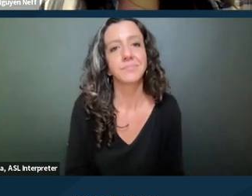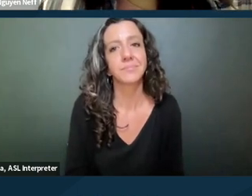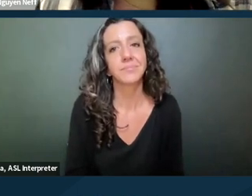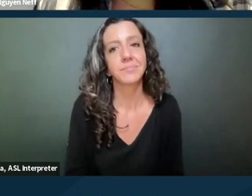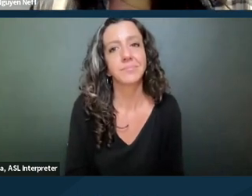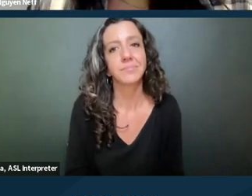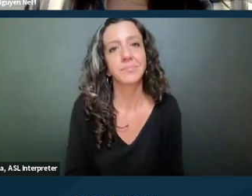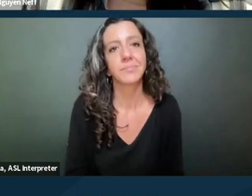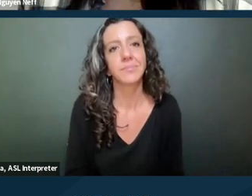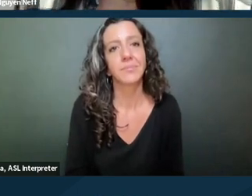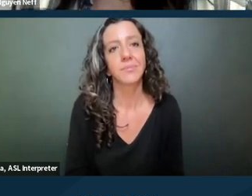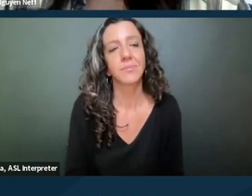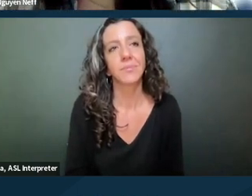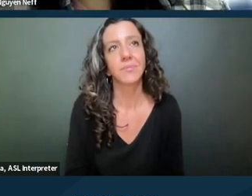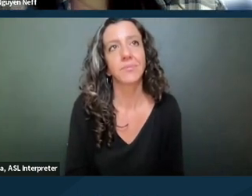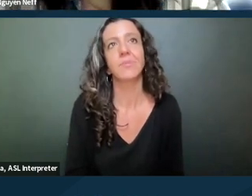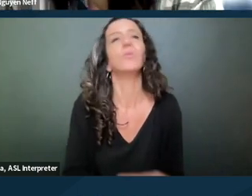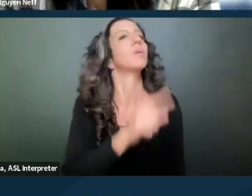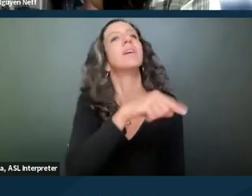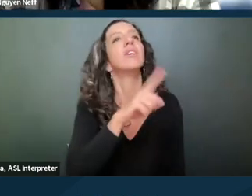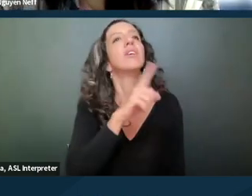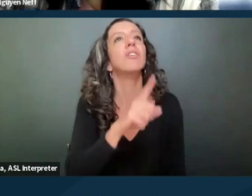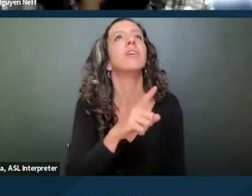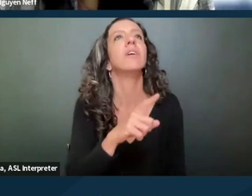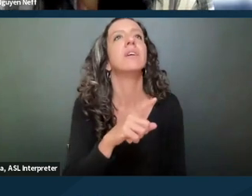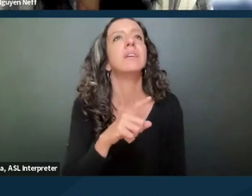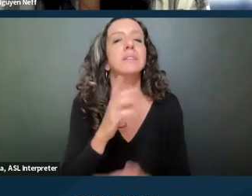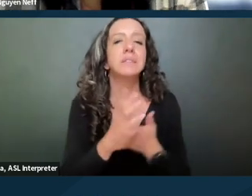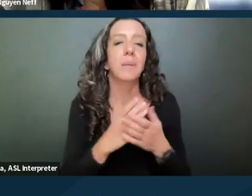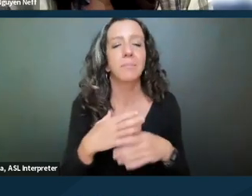All right, so here are some reasonable accommodation examples